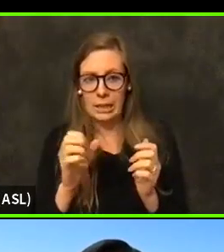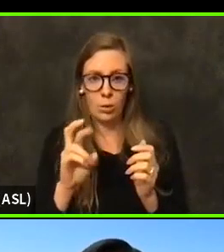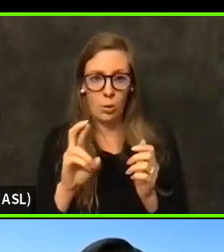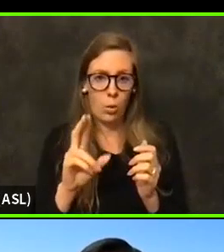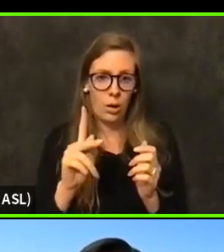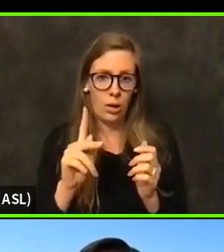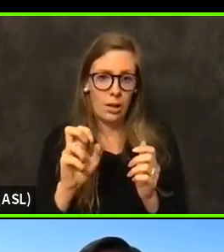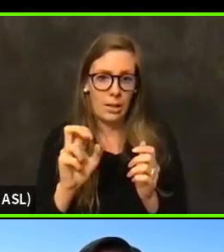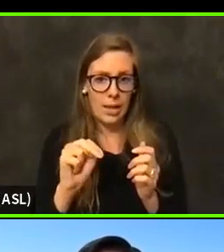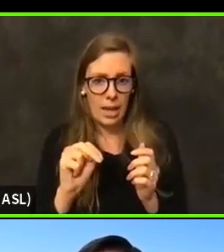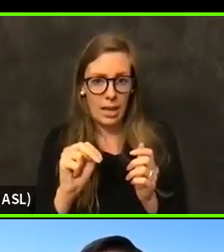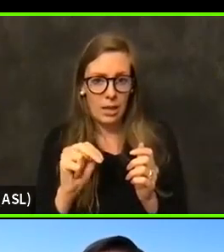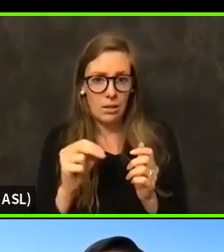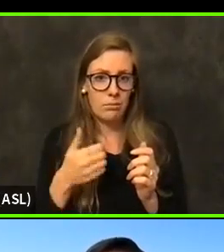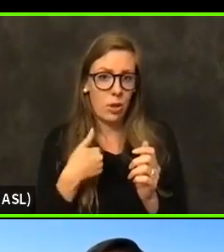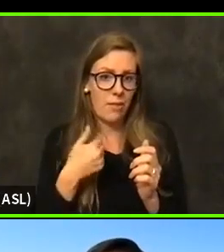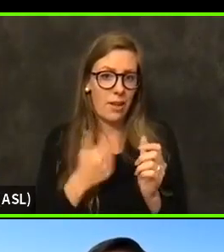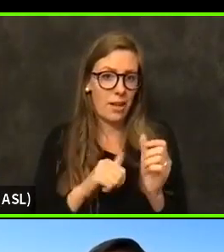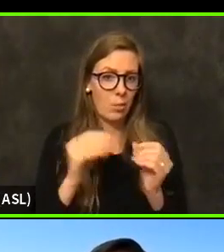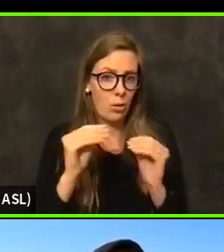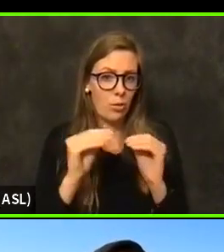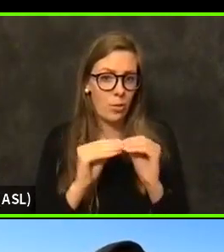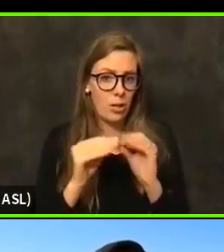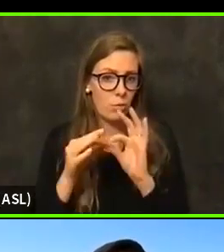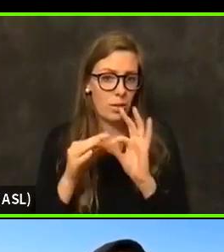information about what how Safeway is doing.